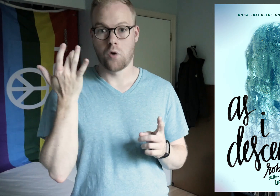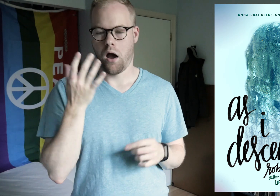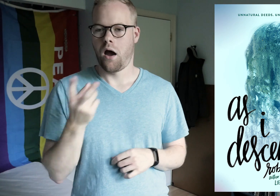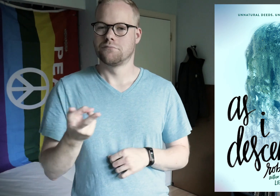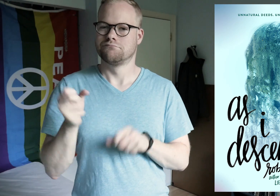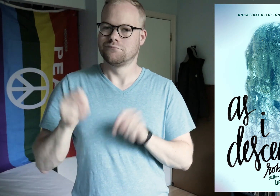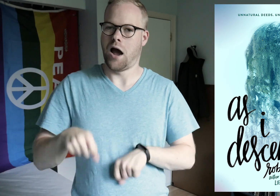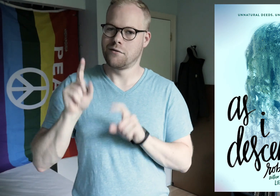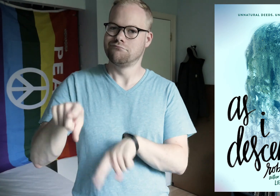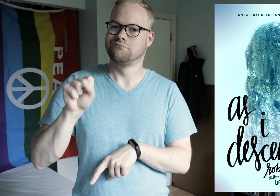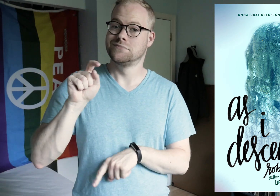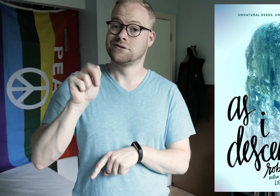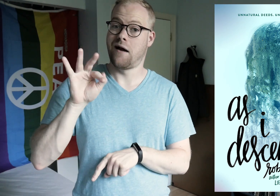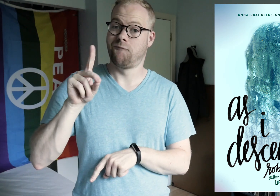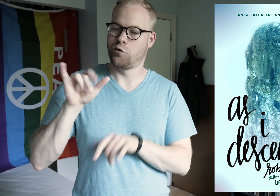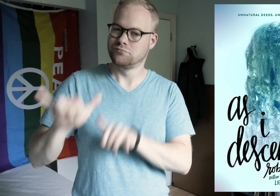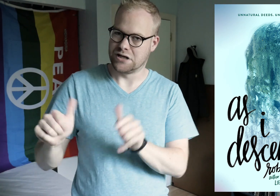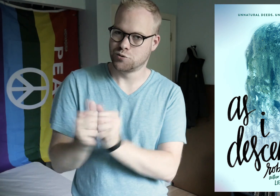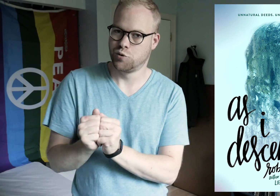that would ensure Maria and Lily can go to Stanford and stay together.